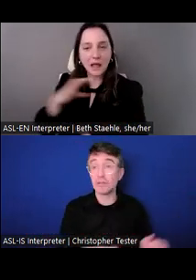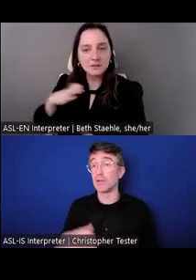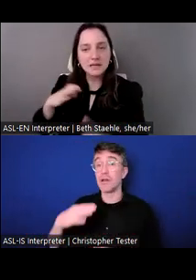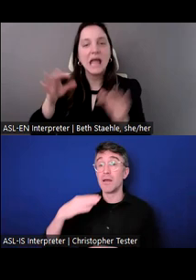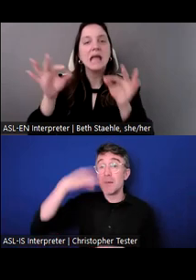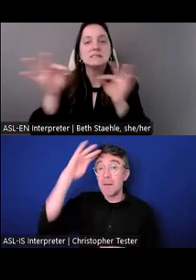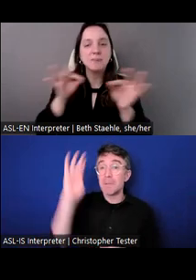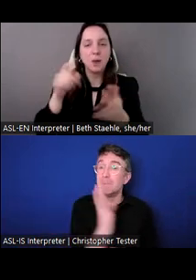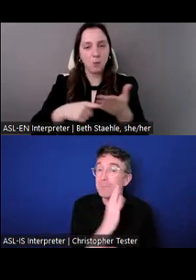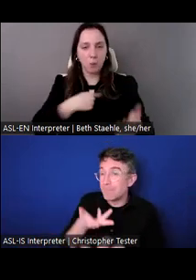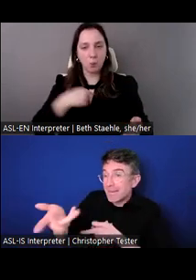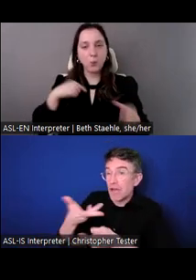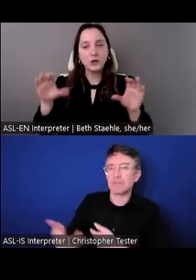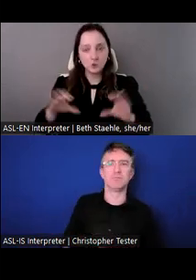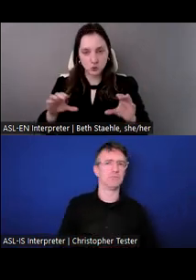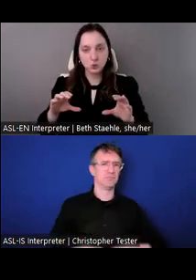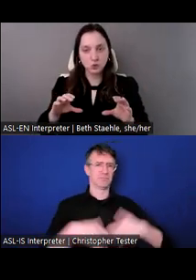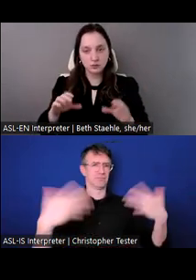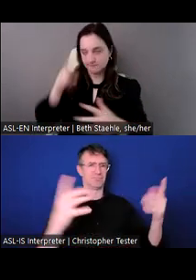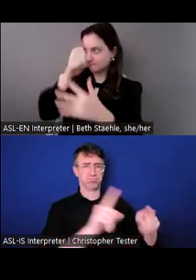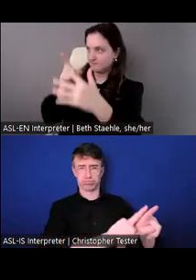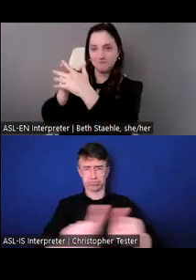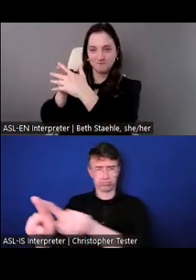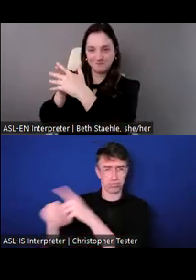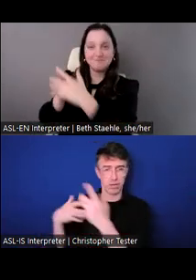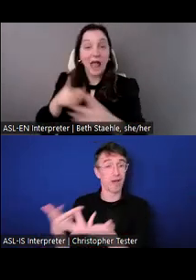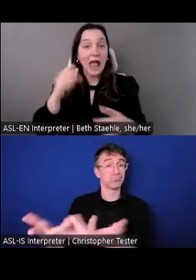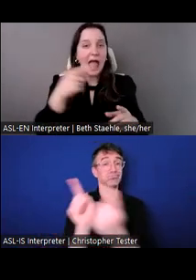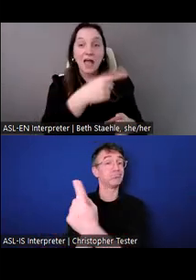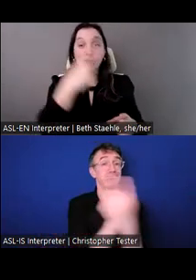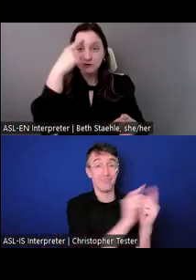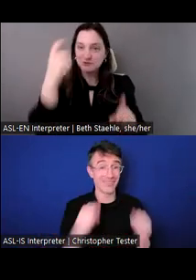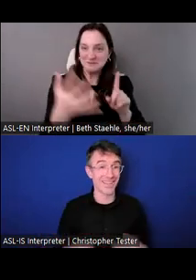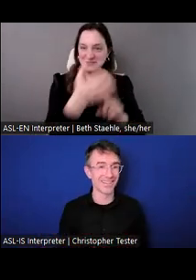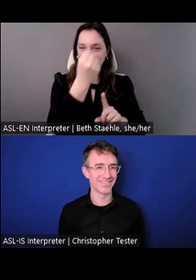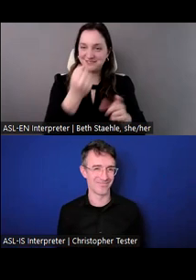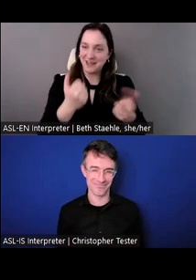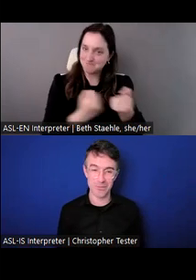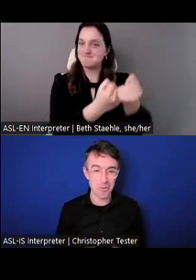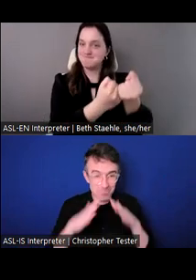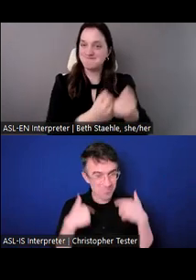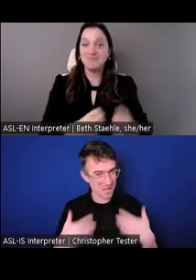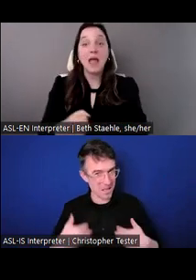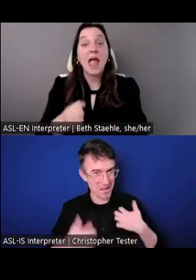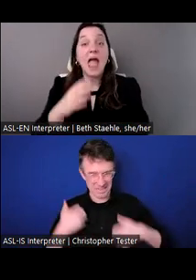for them. Helping make their dreams come true. You can do that job from the comfort of your own home!